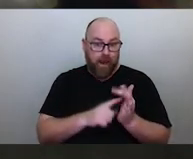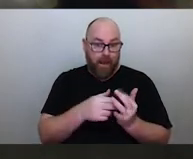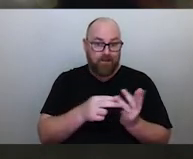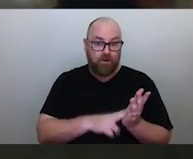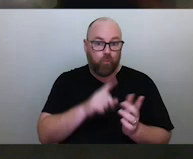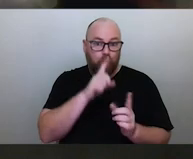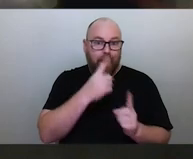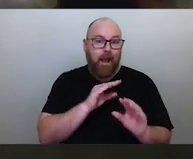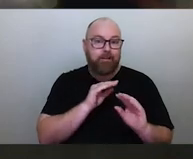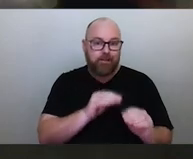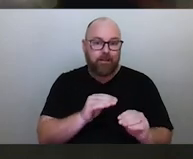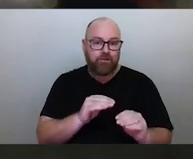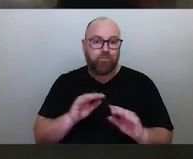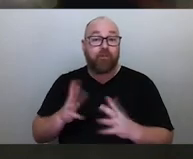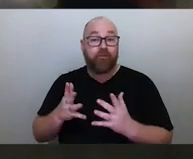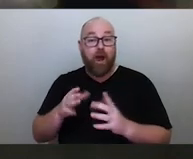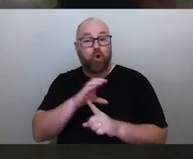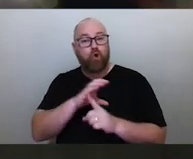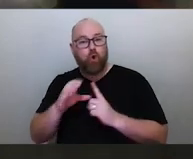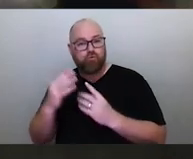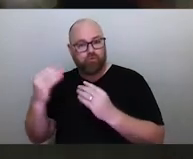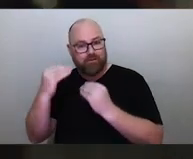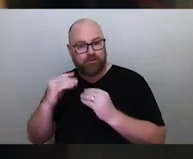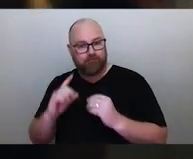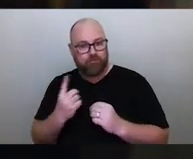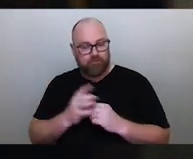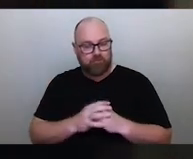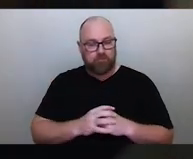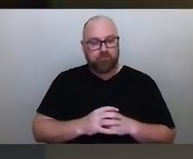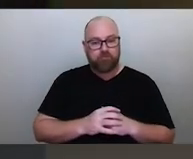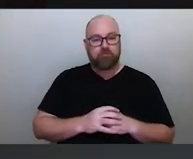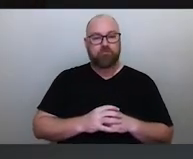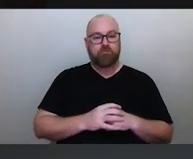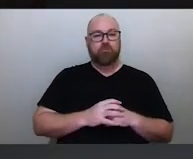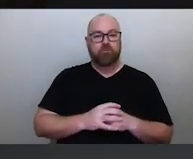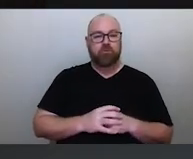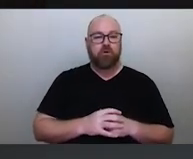those cultural teachings? Well I try and teach as much as I can.